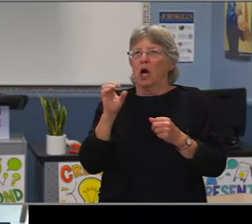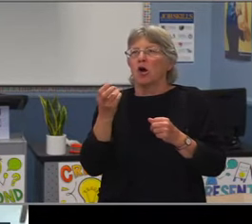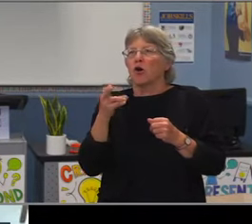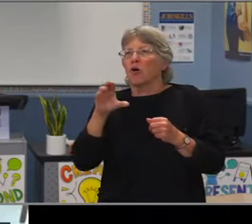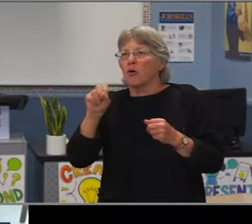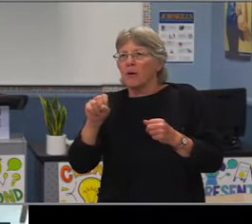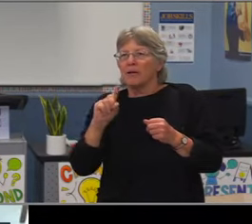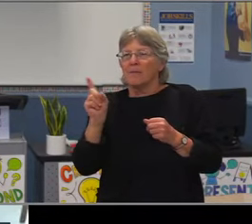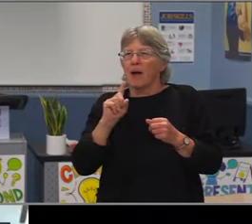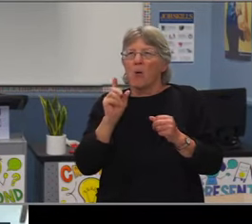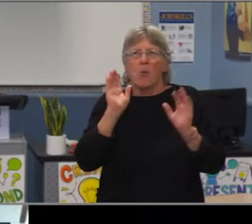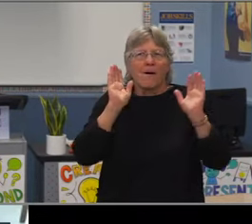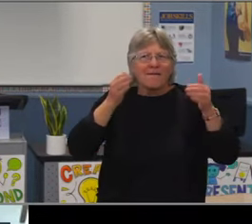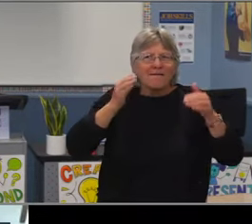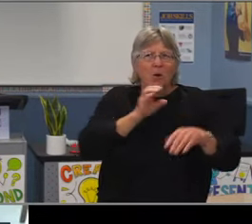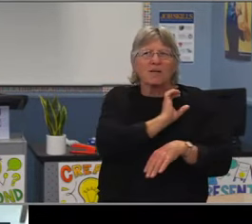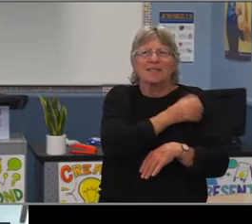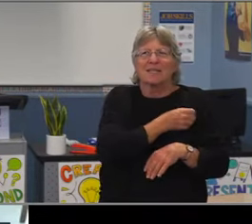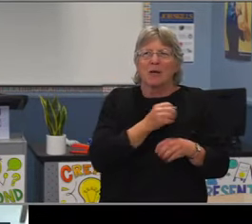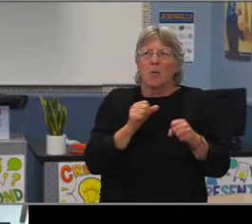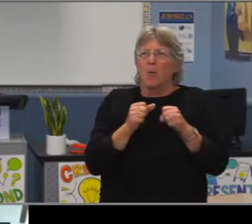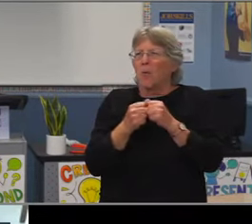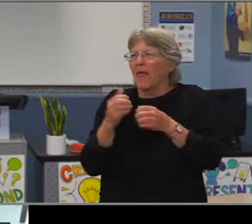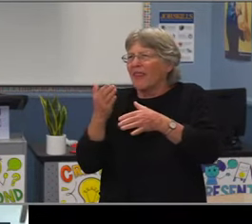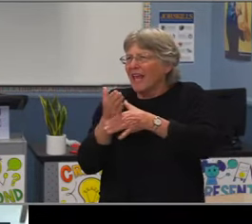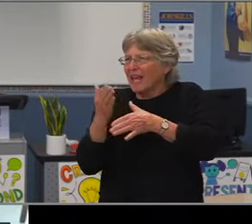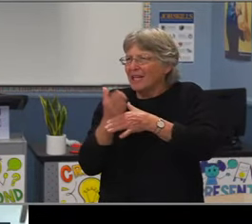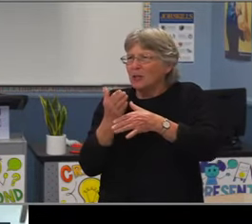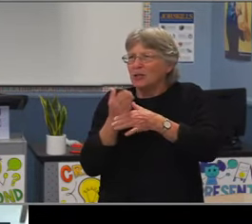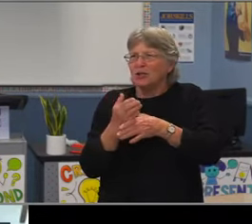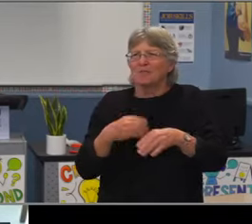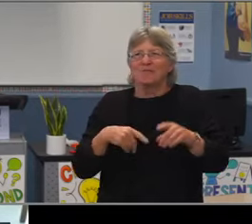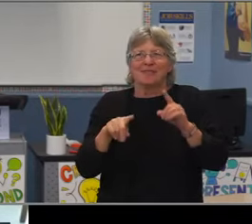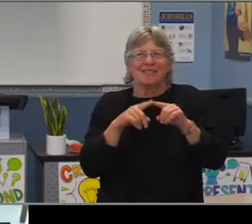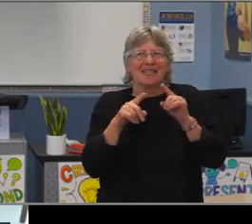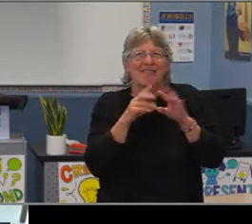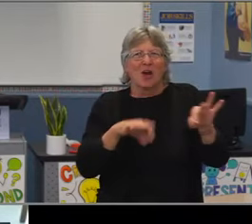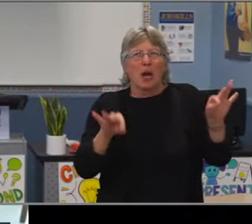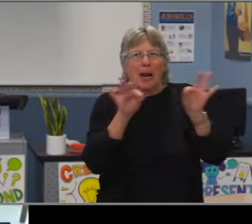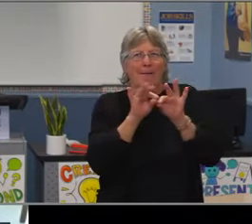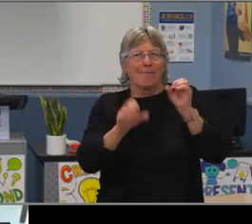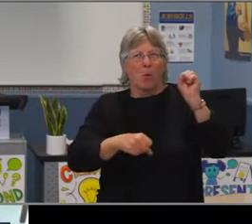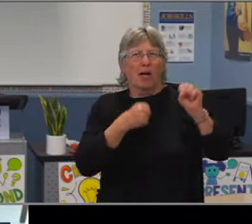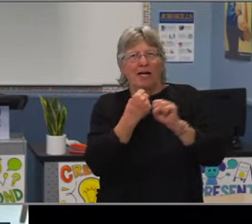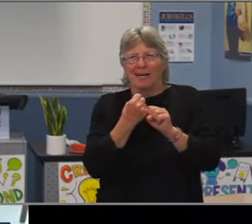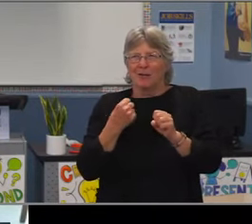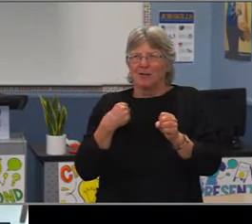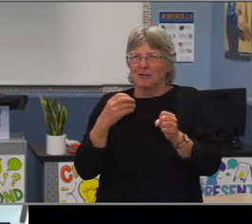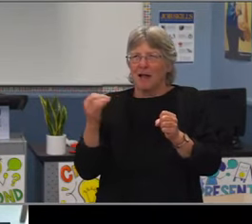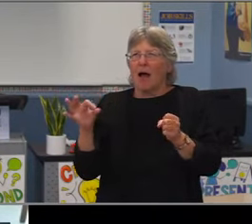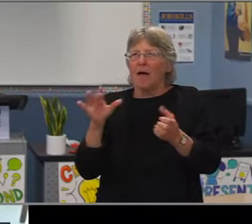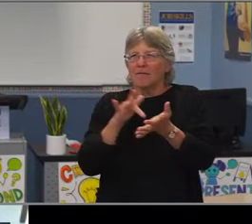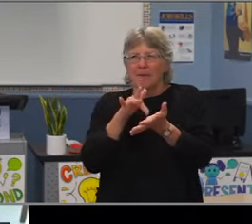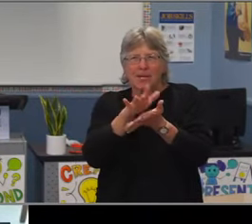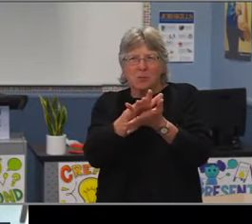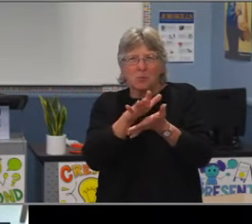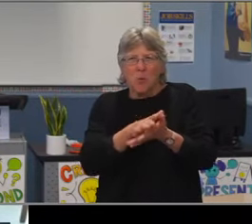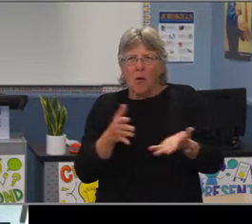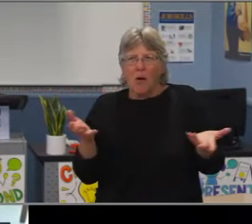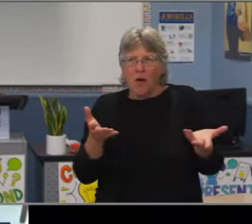is tapping into our early childhood parents, our headstart parents, our CDC, our educated parents,